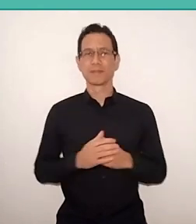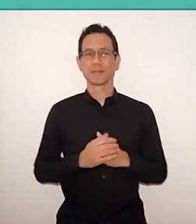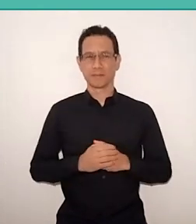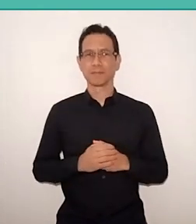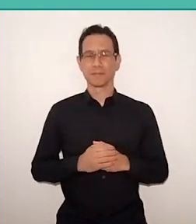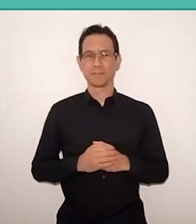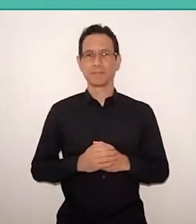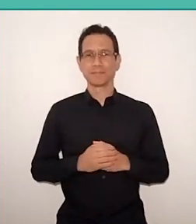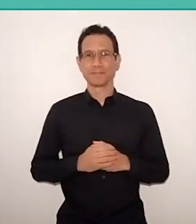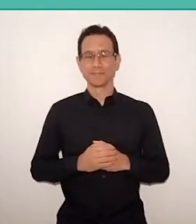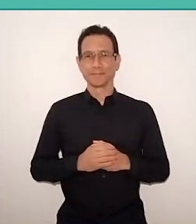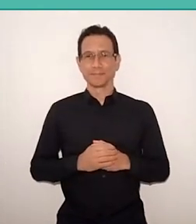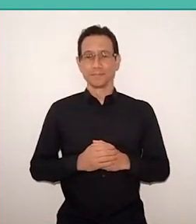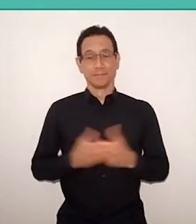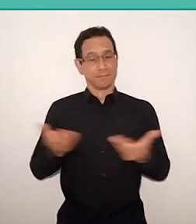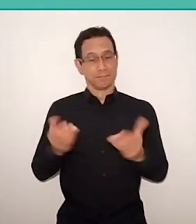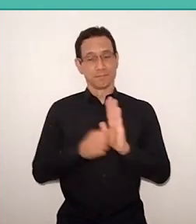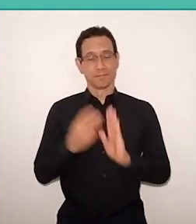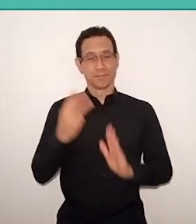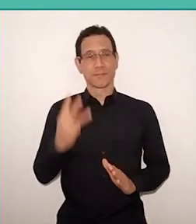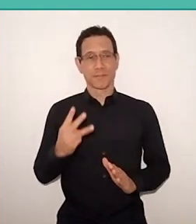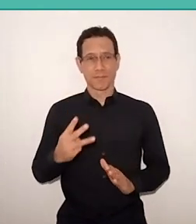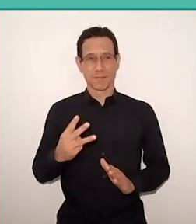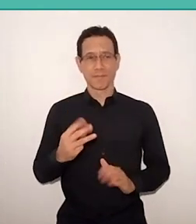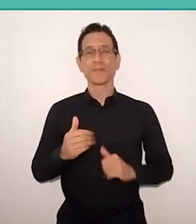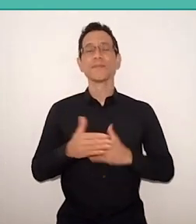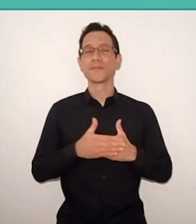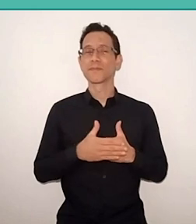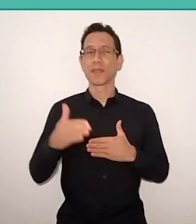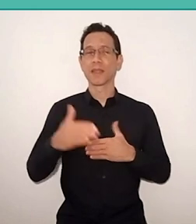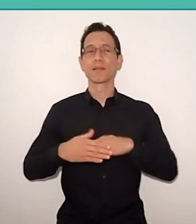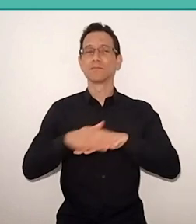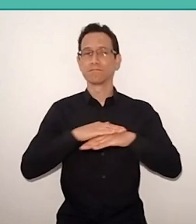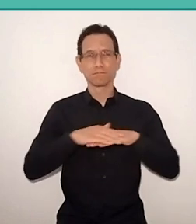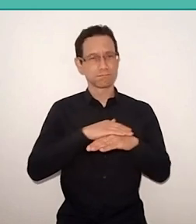And in this third edition, we will discuss the issue,